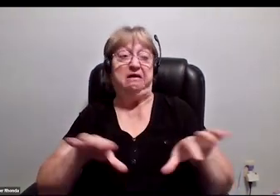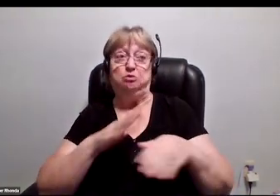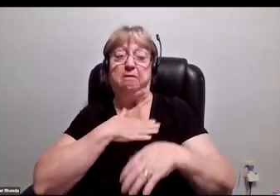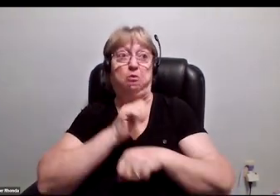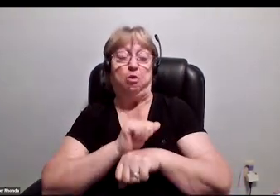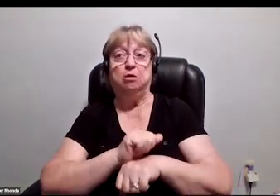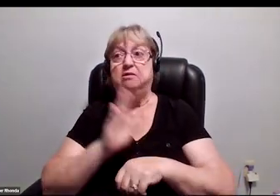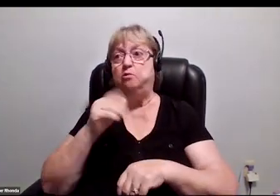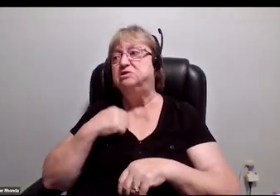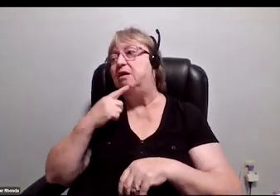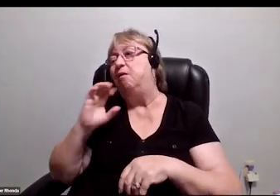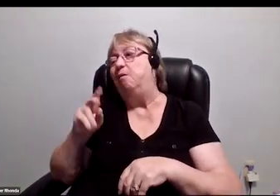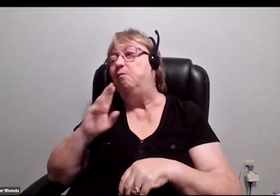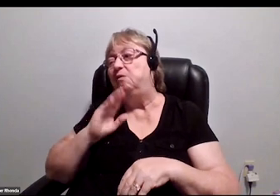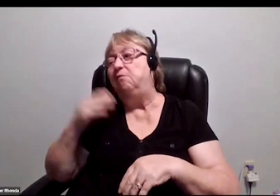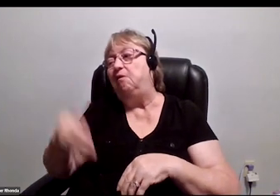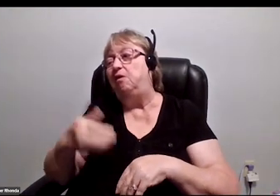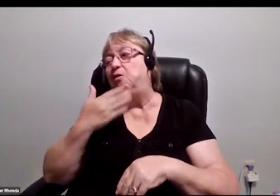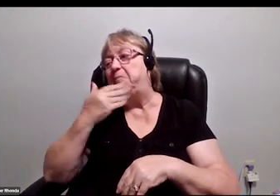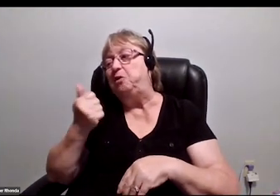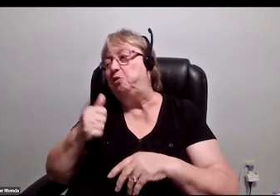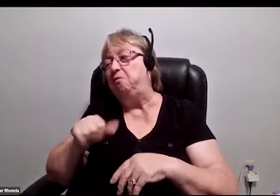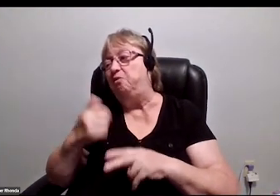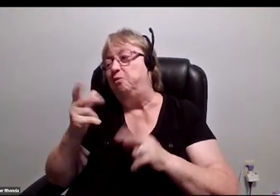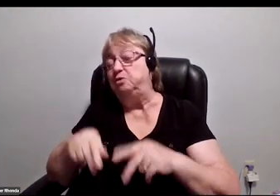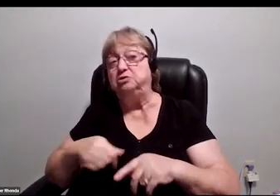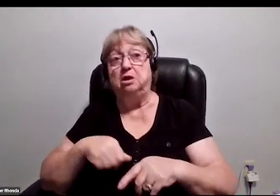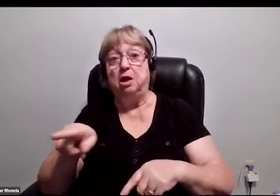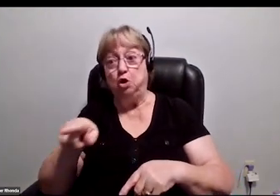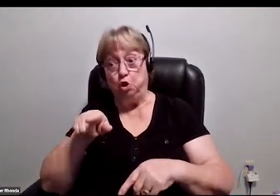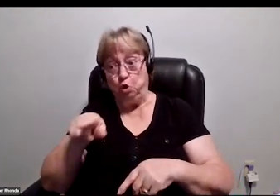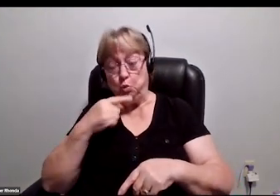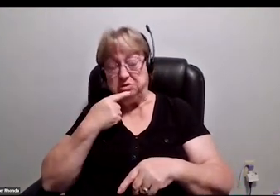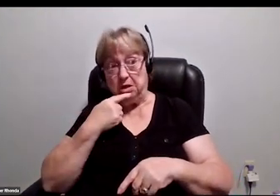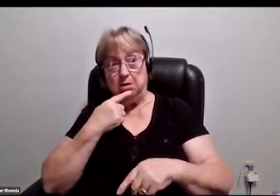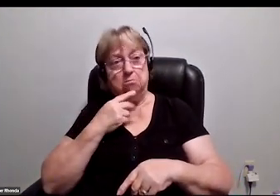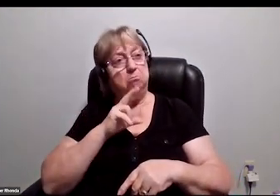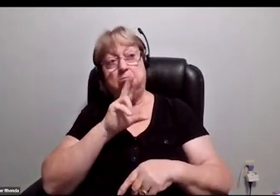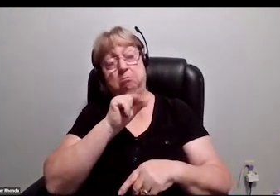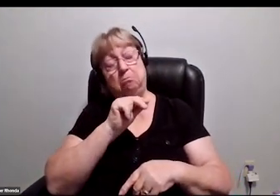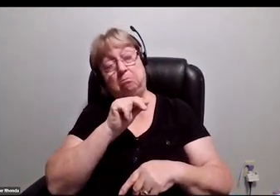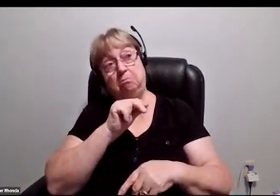Then they're going to say, "Well, we're just going to get somebody better." Then you say, "No, you won't,